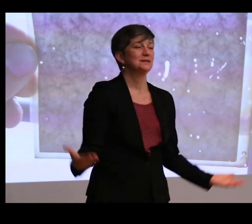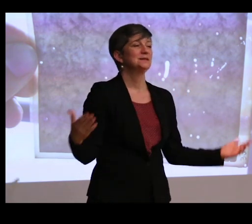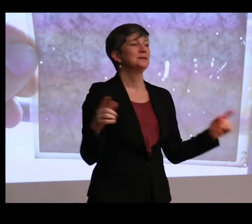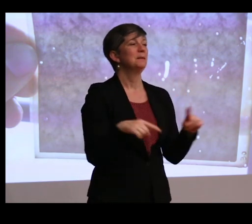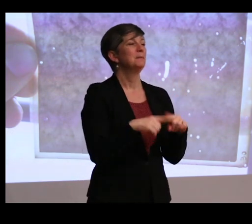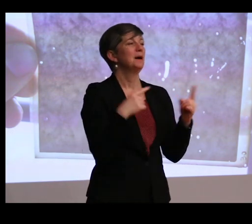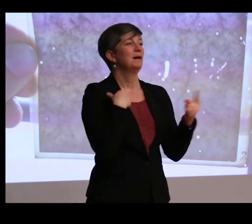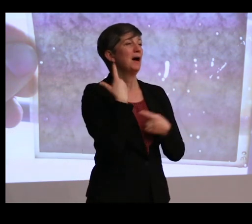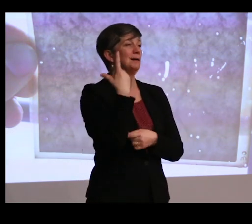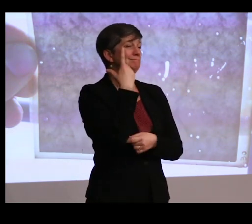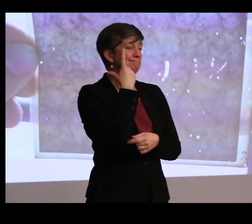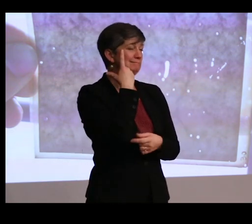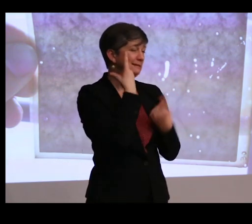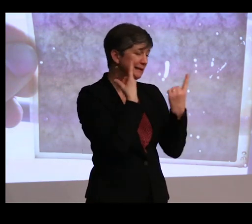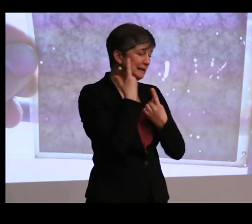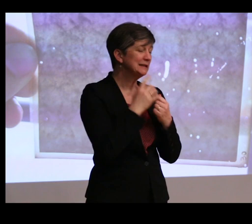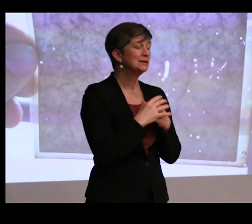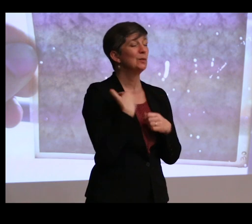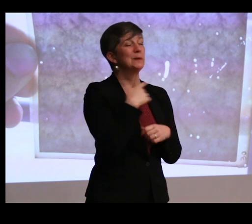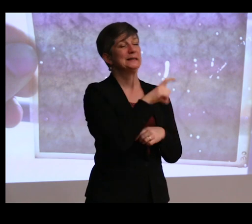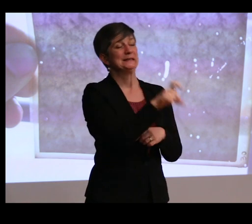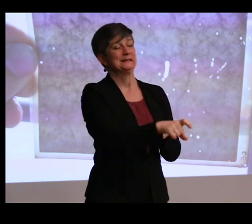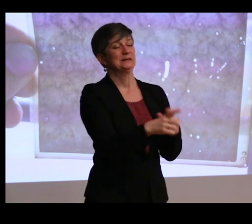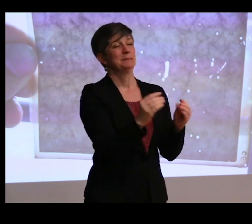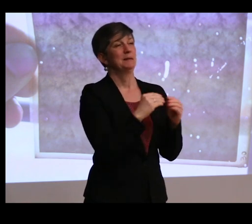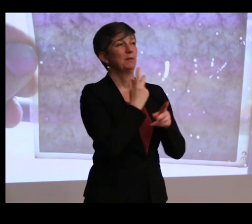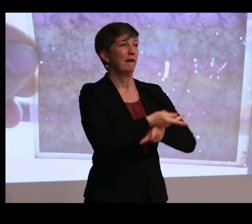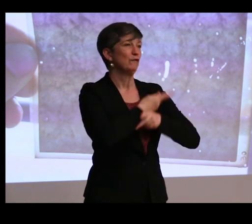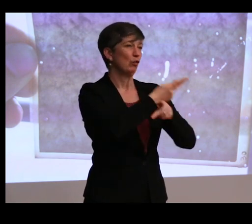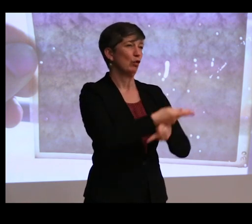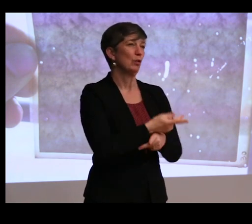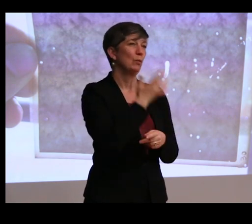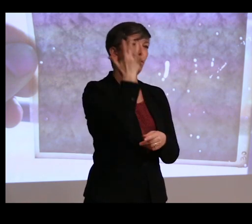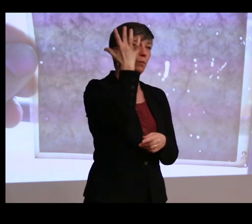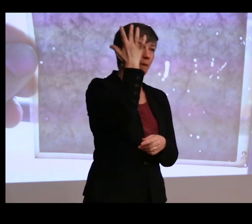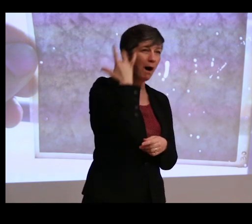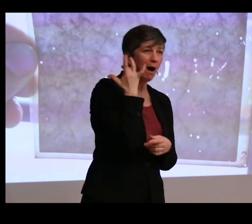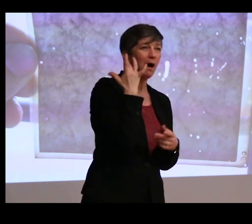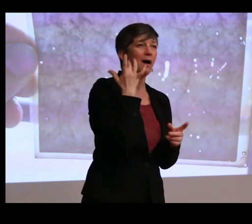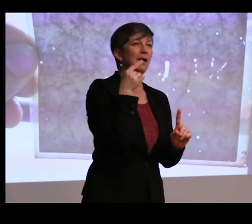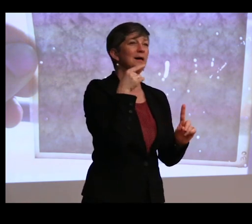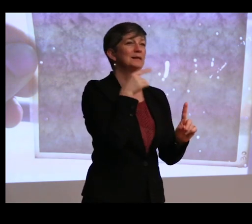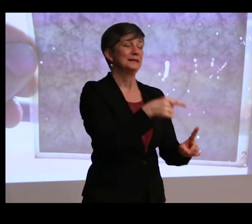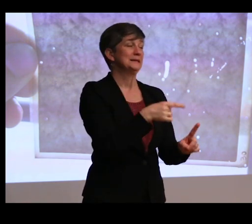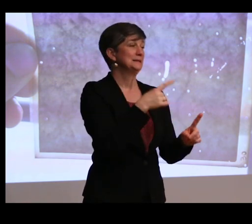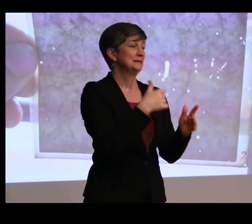But I think we do need to be a little careful about why this is suddenly such a priority.